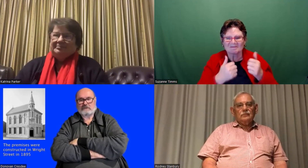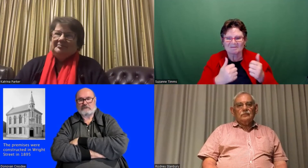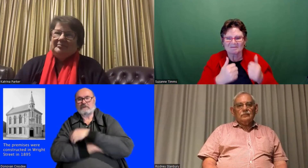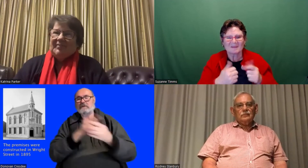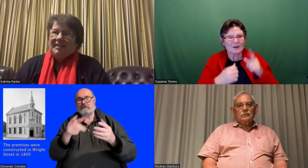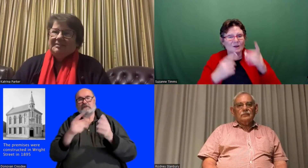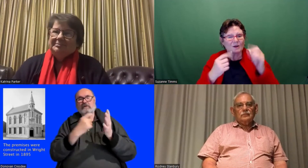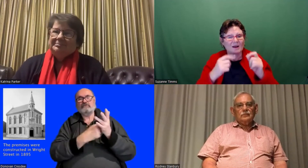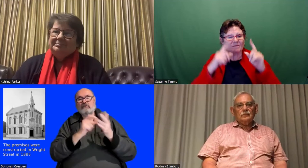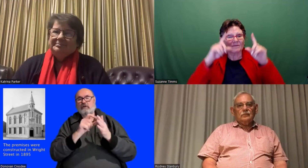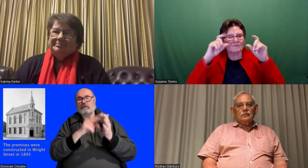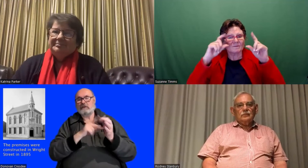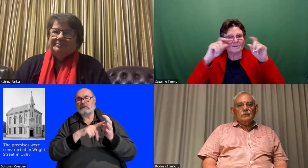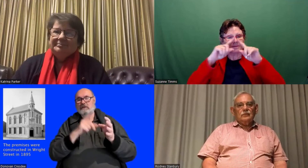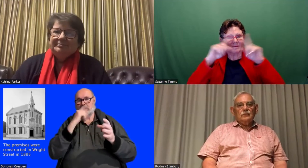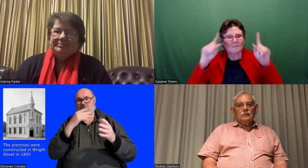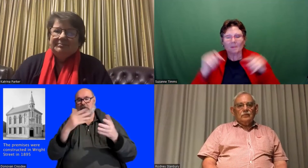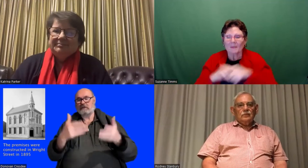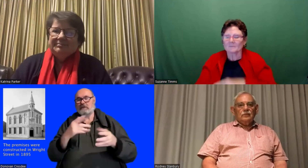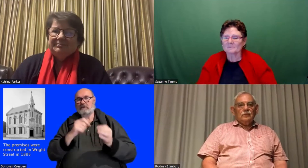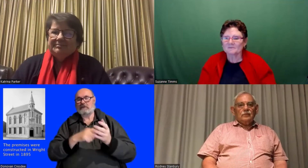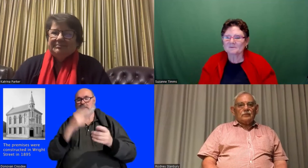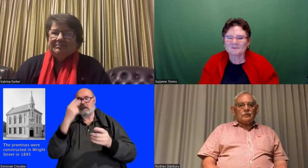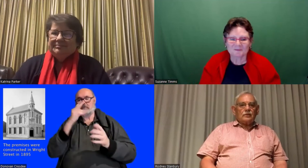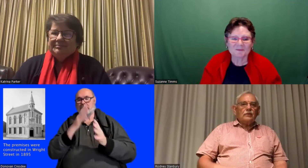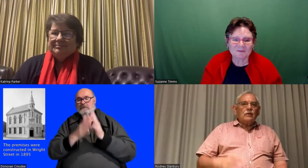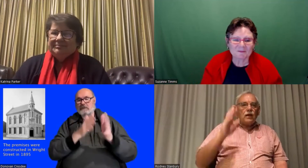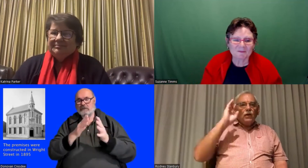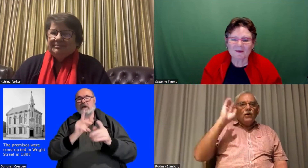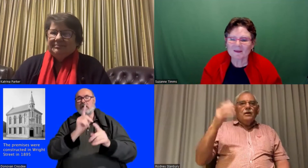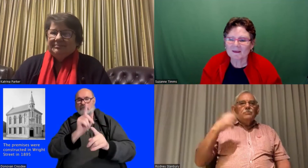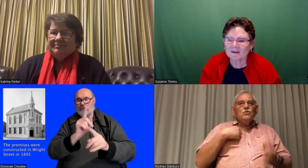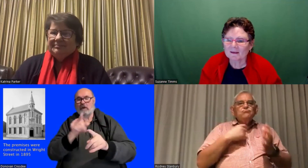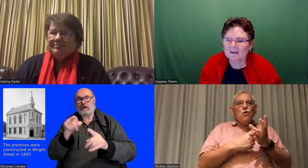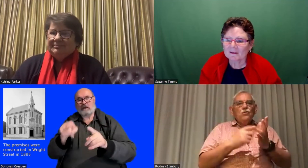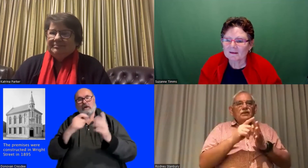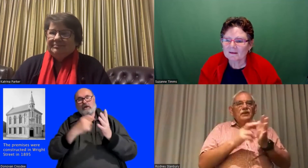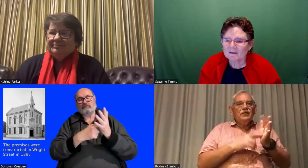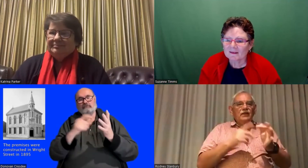Great and Rodney can you introduce a little bit more about the name sign.